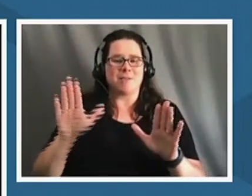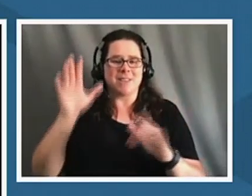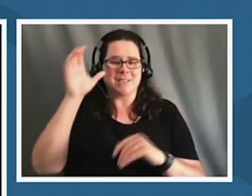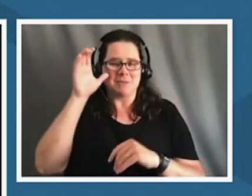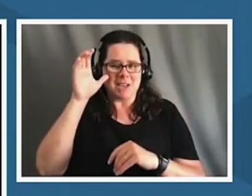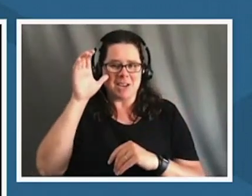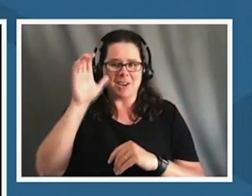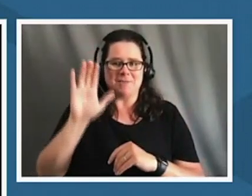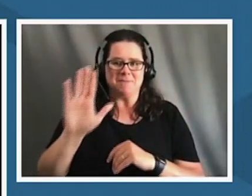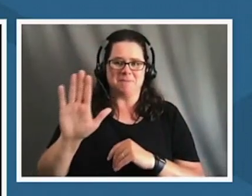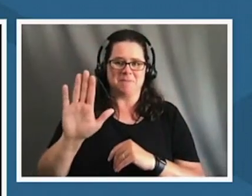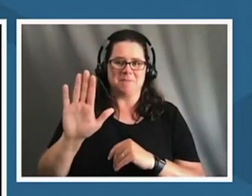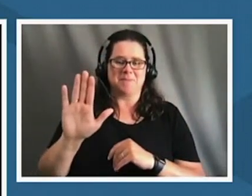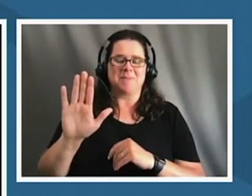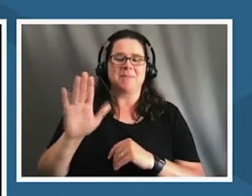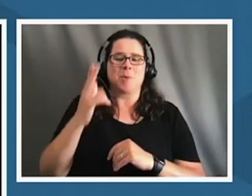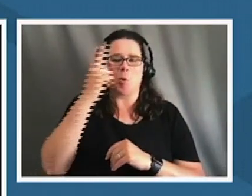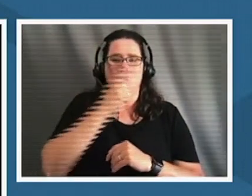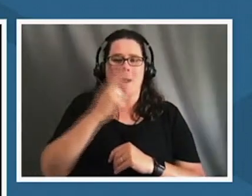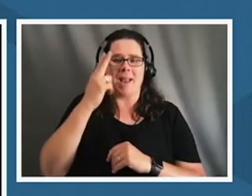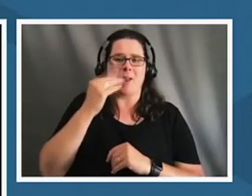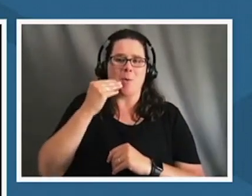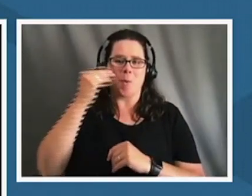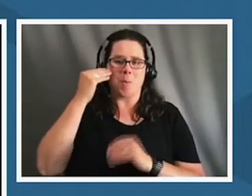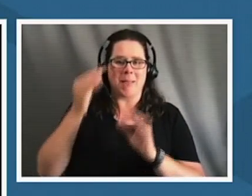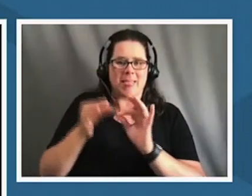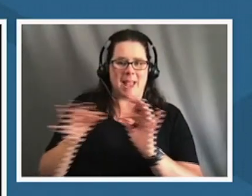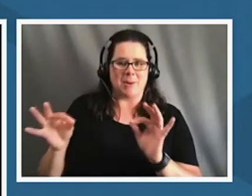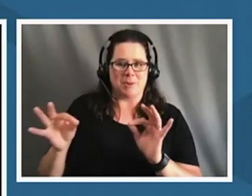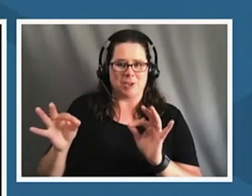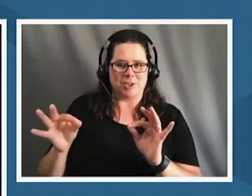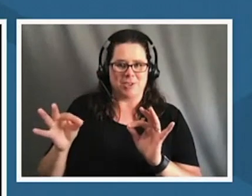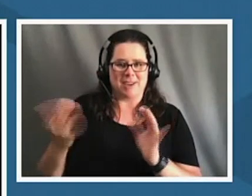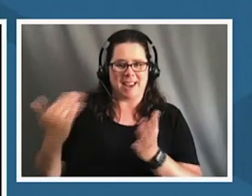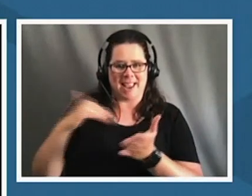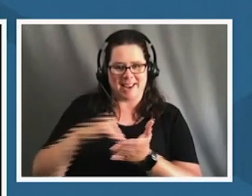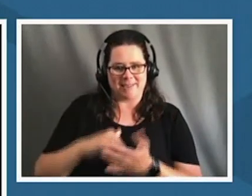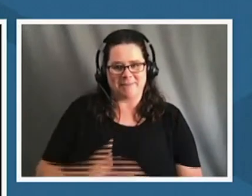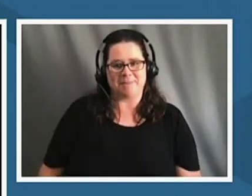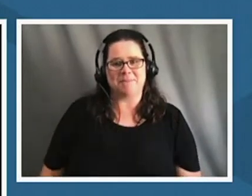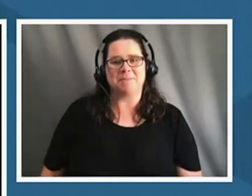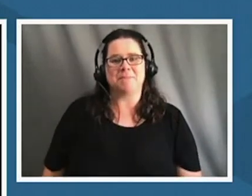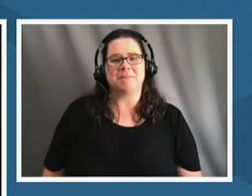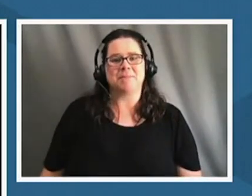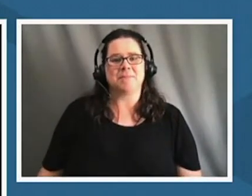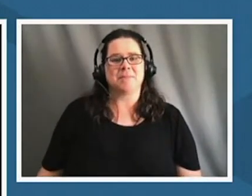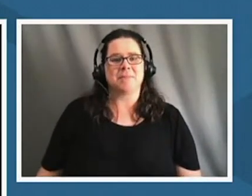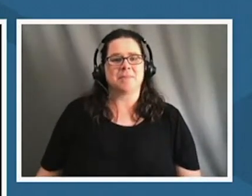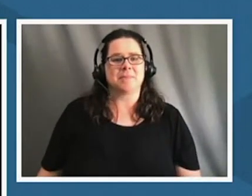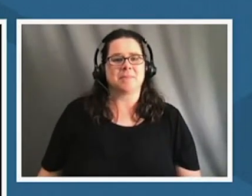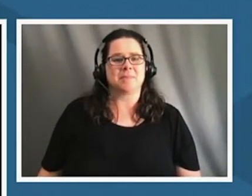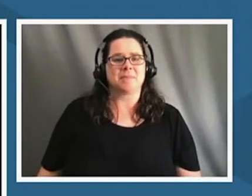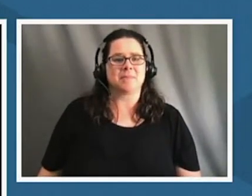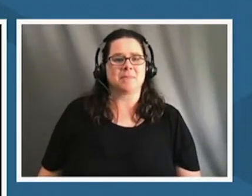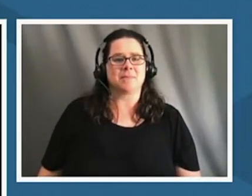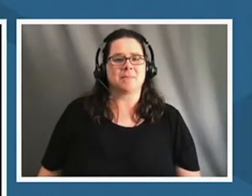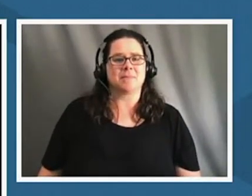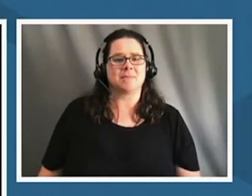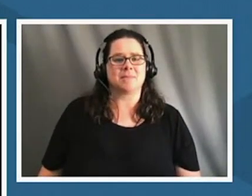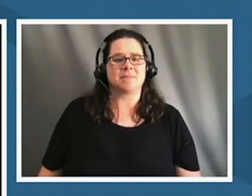uh the hawaiian language spoken